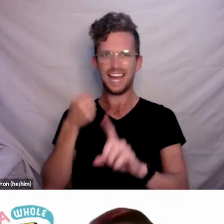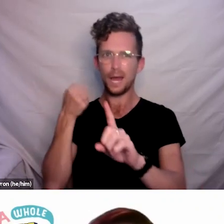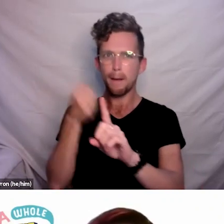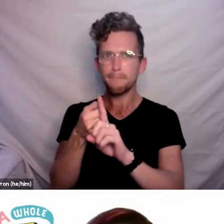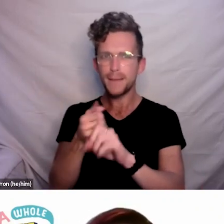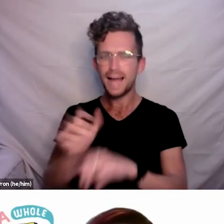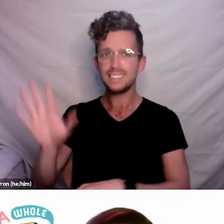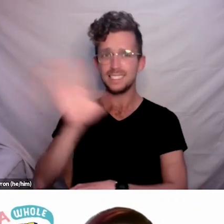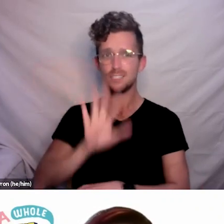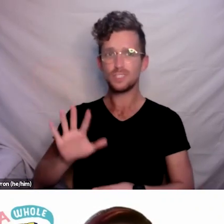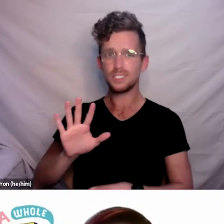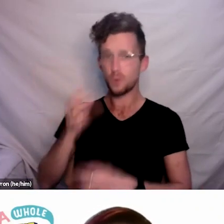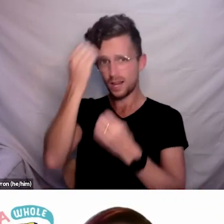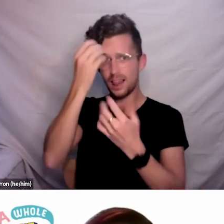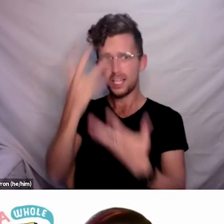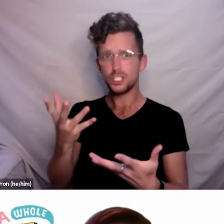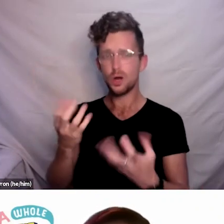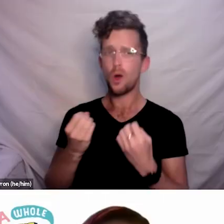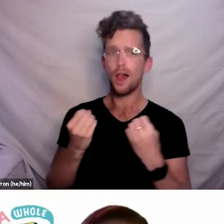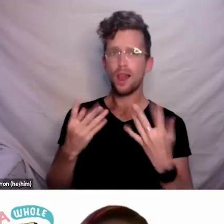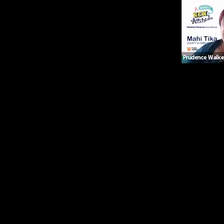being sent from other Pacific nations